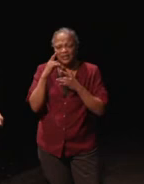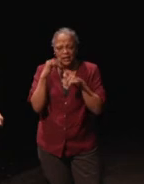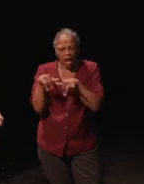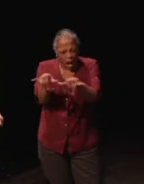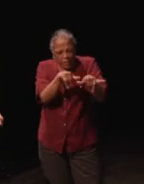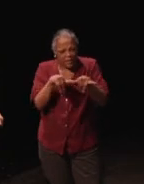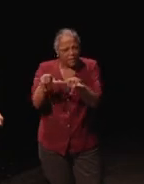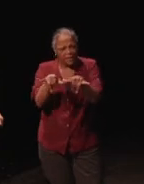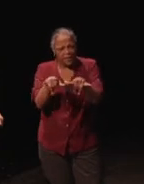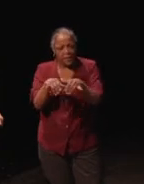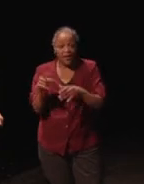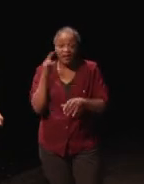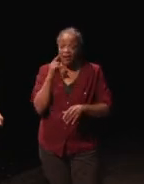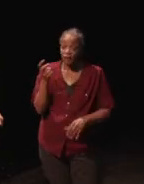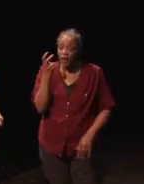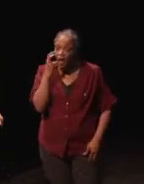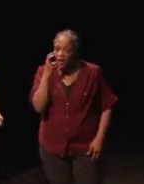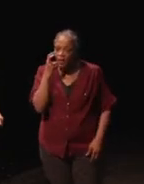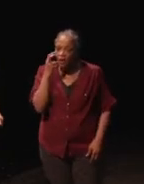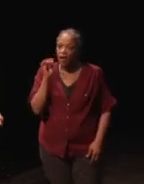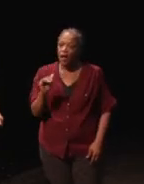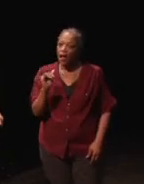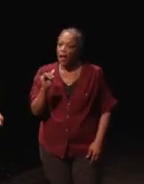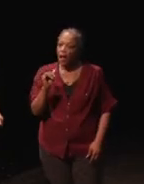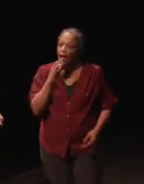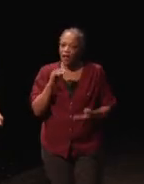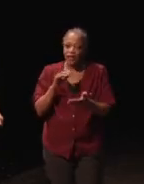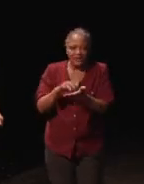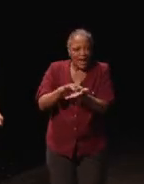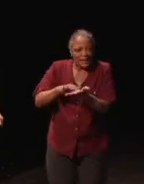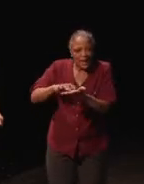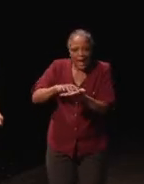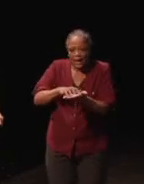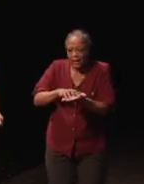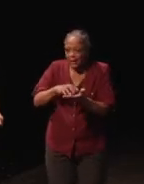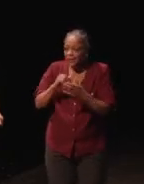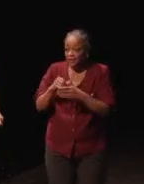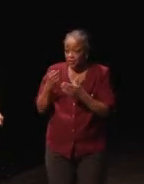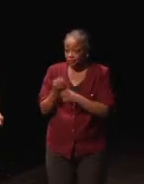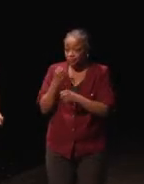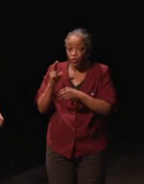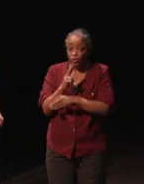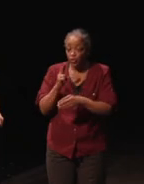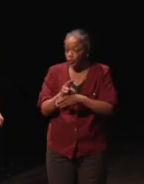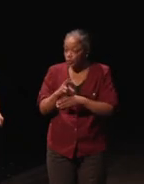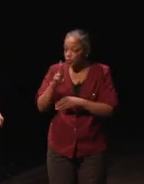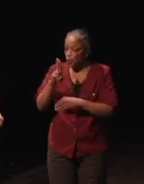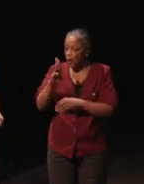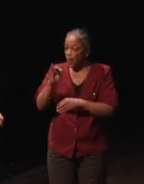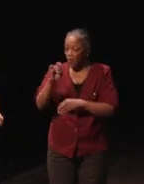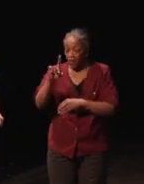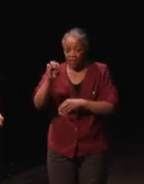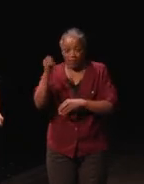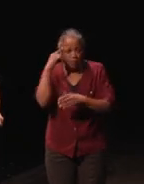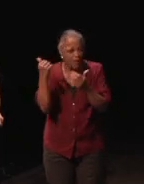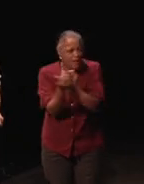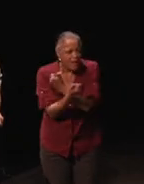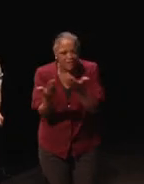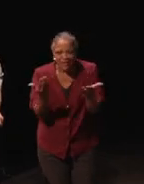Deaf blind. Okay, I can use tactile. So, I ended up using rumble for everything which had a nice bonus,